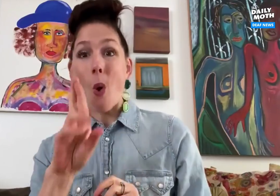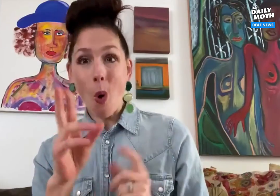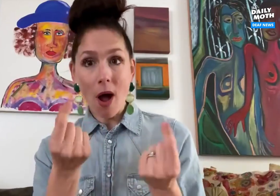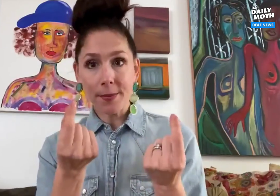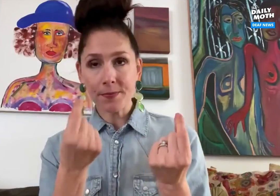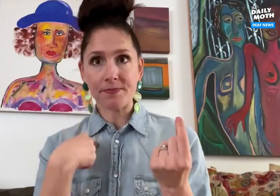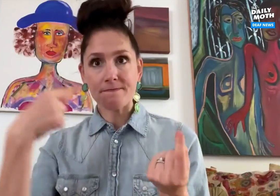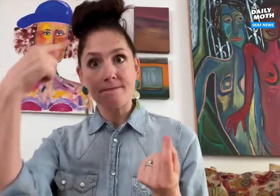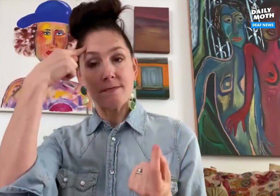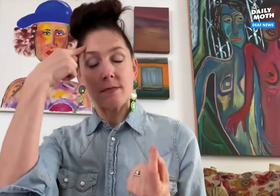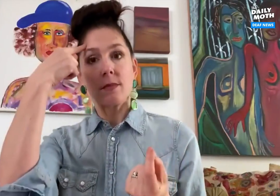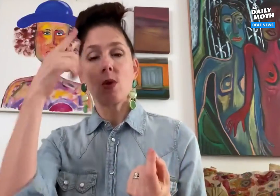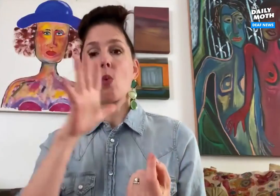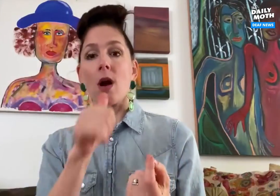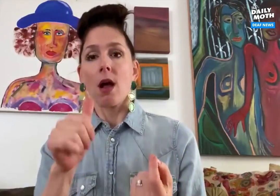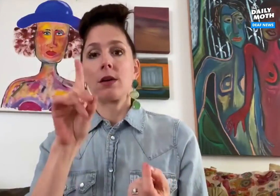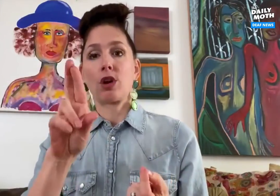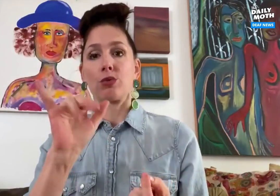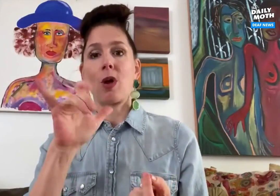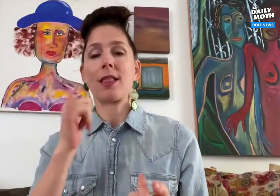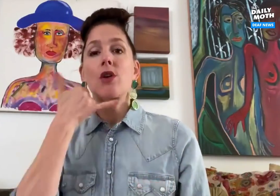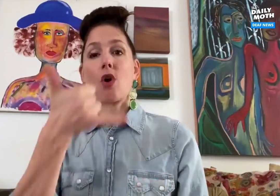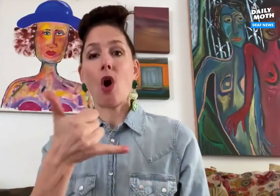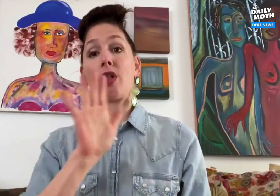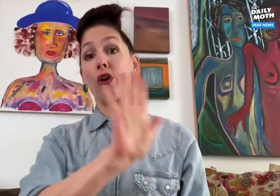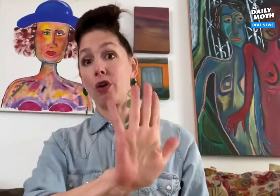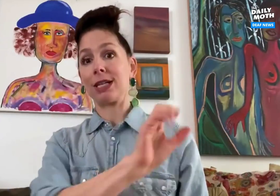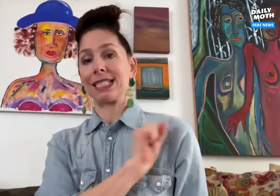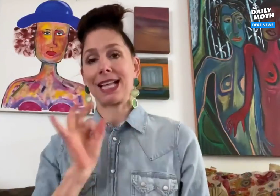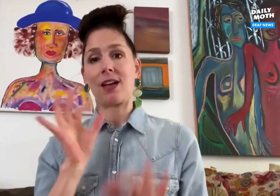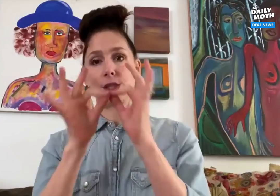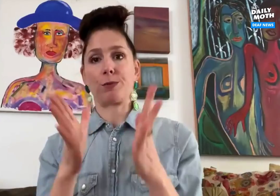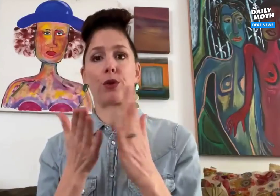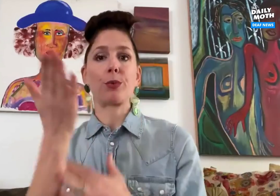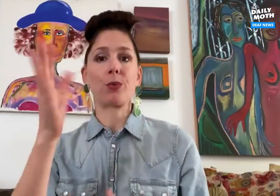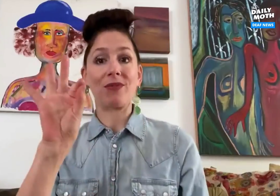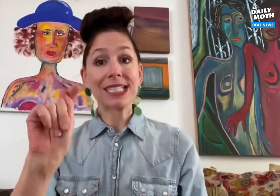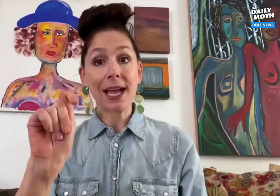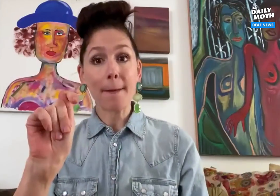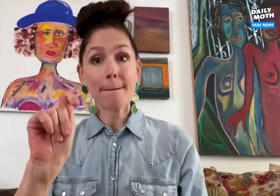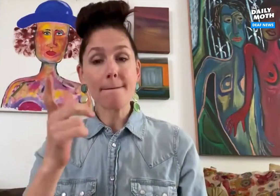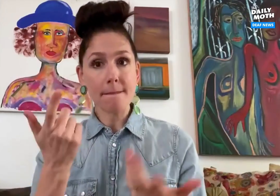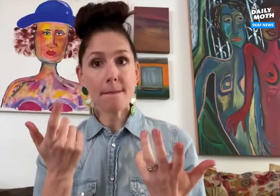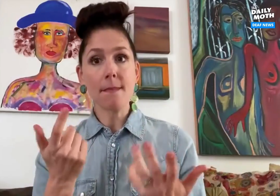I thought, why not have Dr. Riley call her staff interpreter on FaceTime.